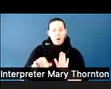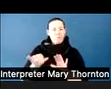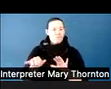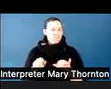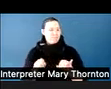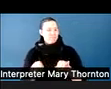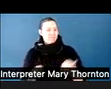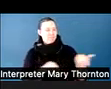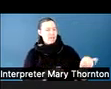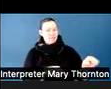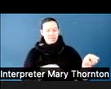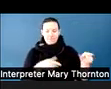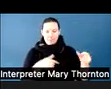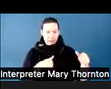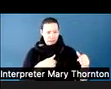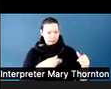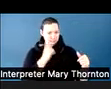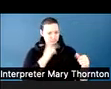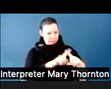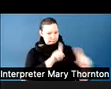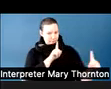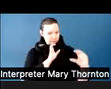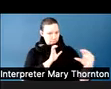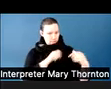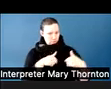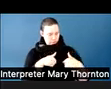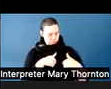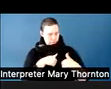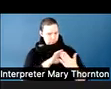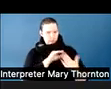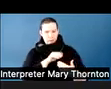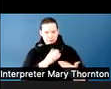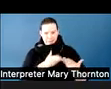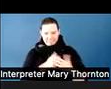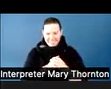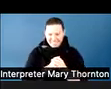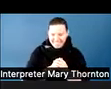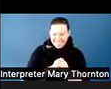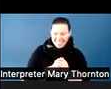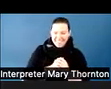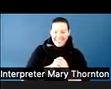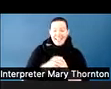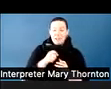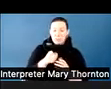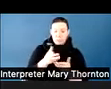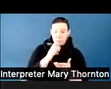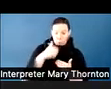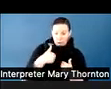And while, if you don't have a communication difference, we can never really have that experience--